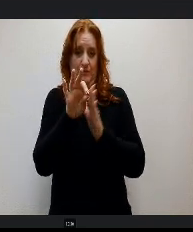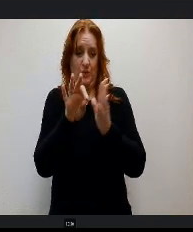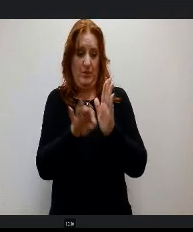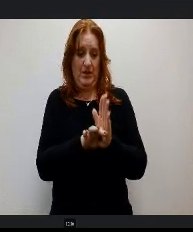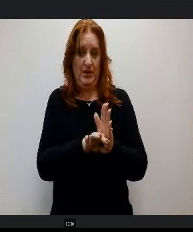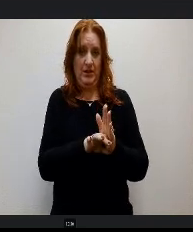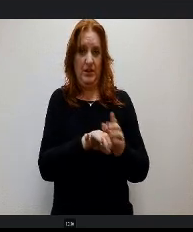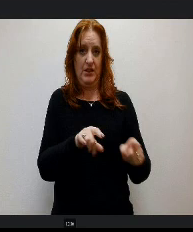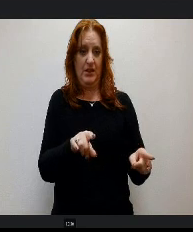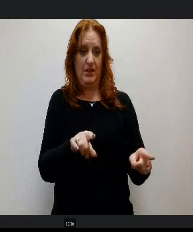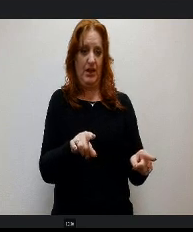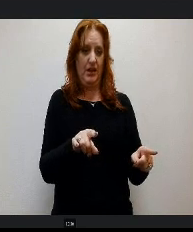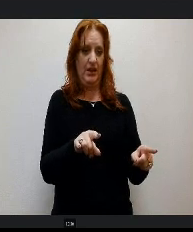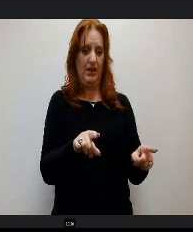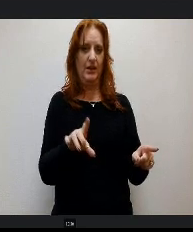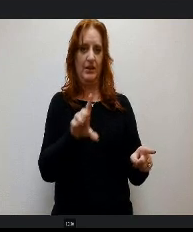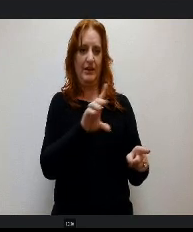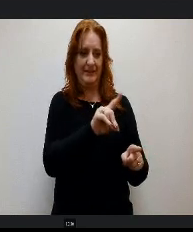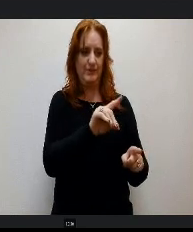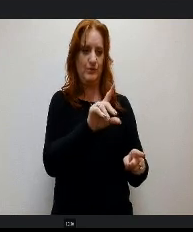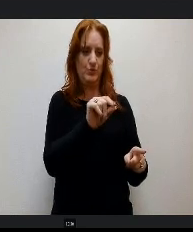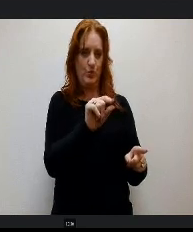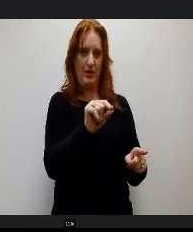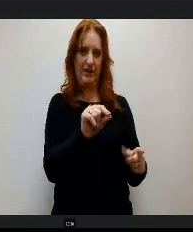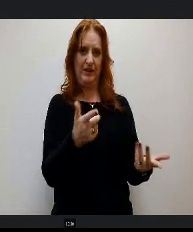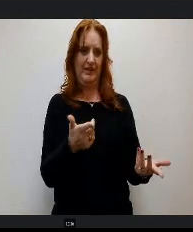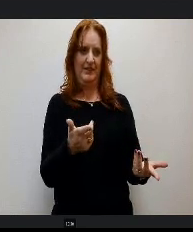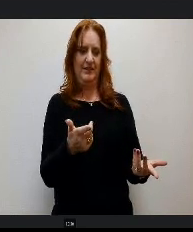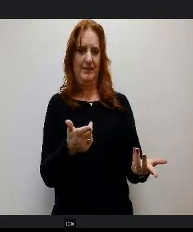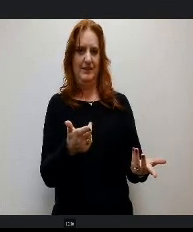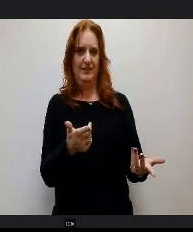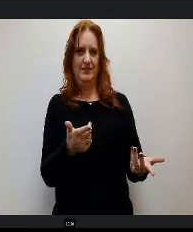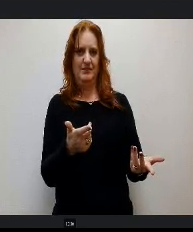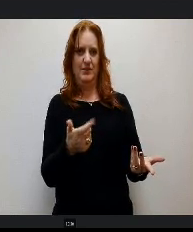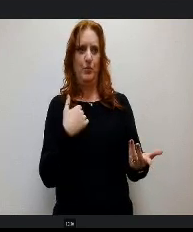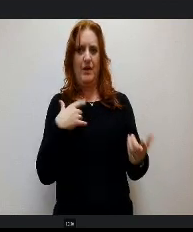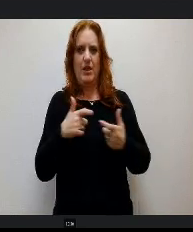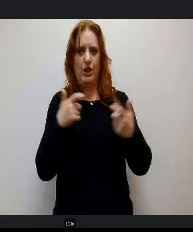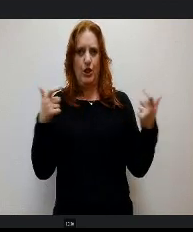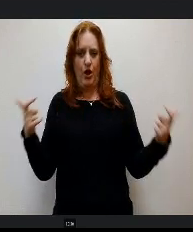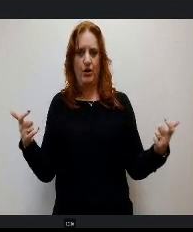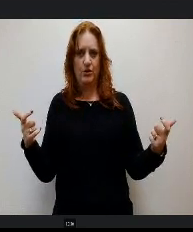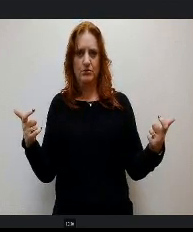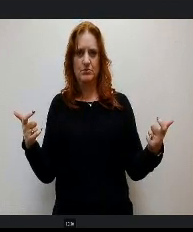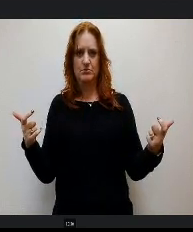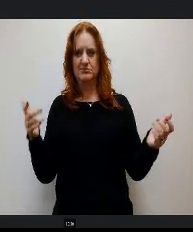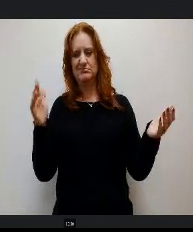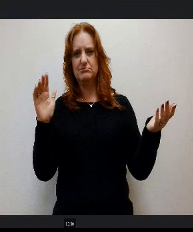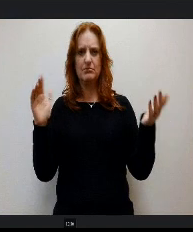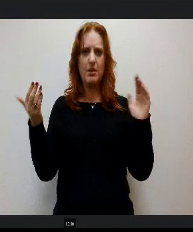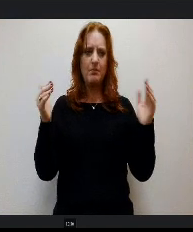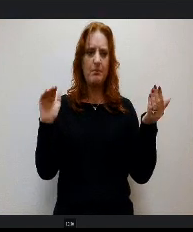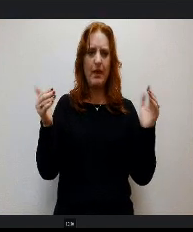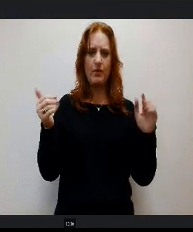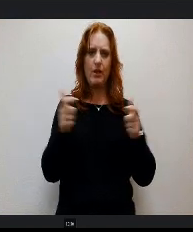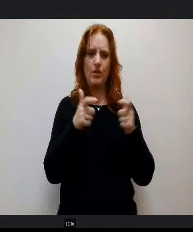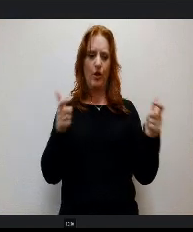Academy District 20 who does not t. We're a large comparatively a larger district at t 26,000 students.